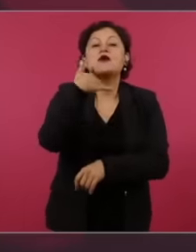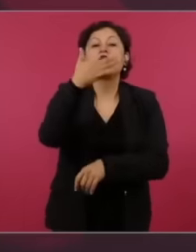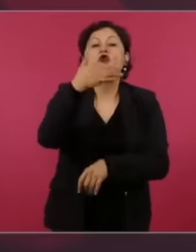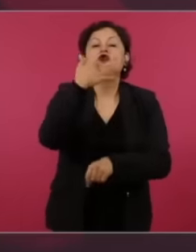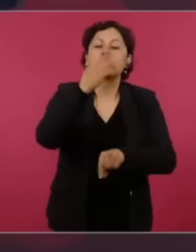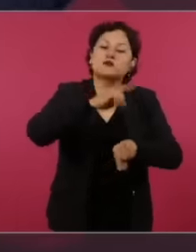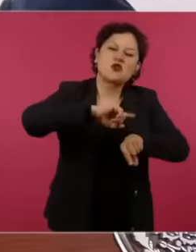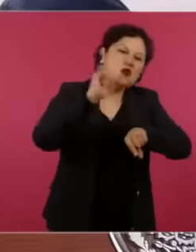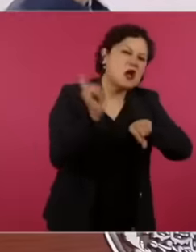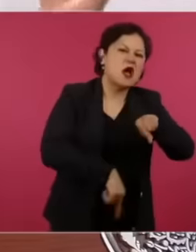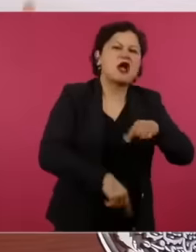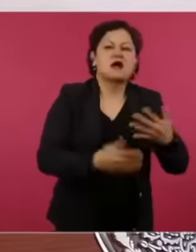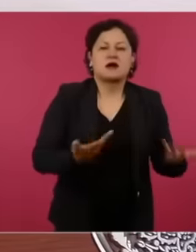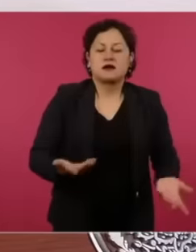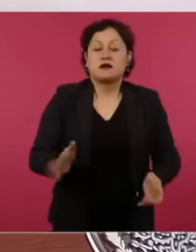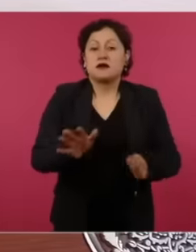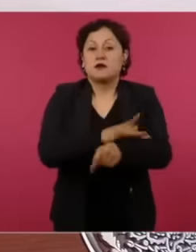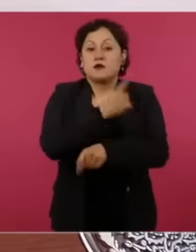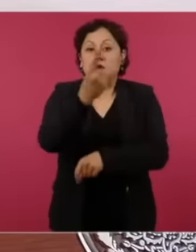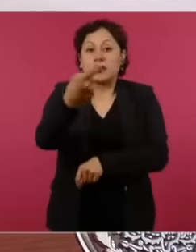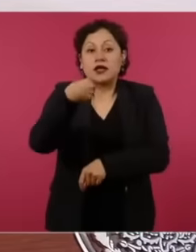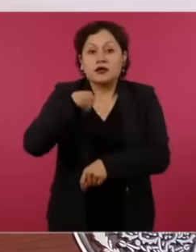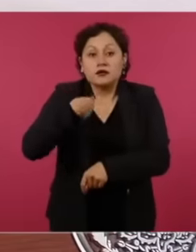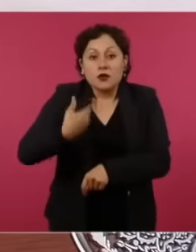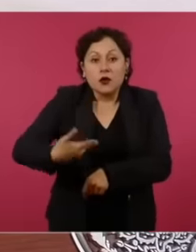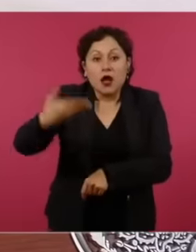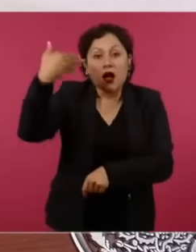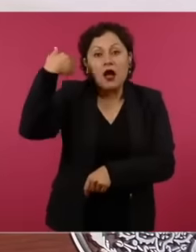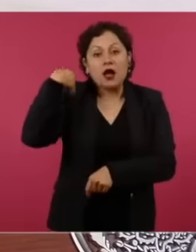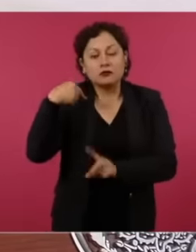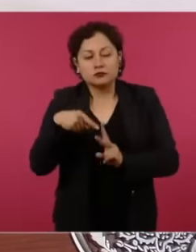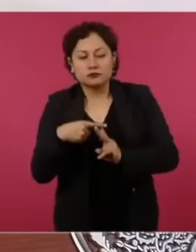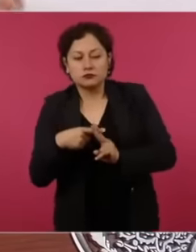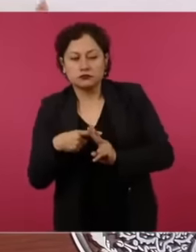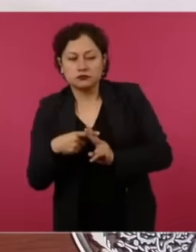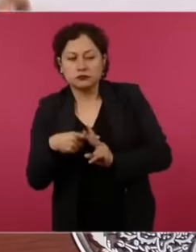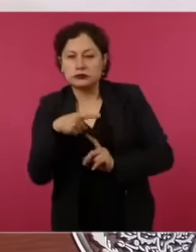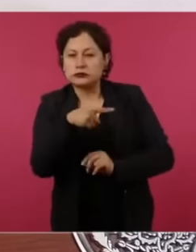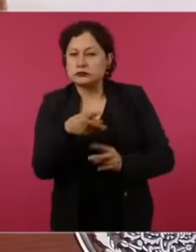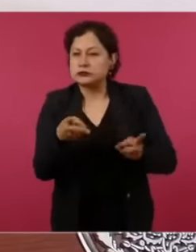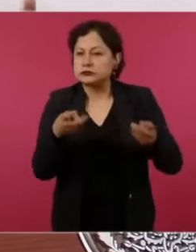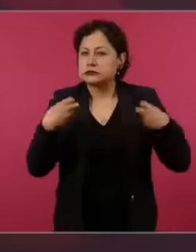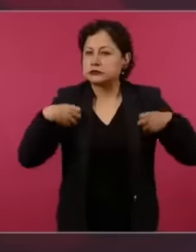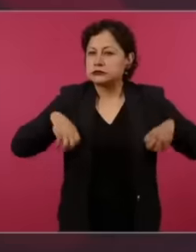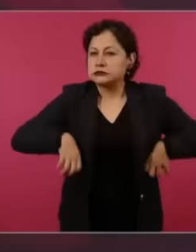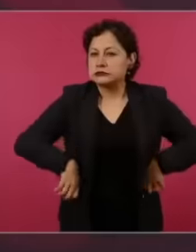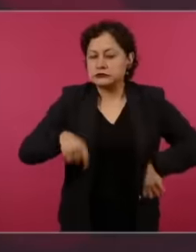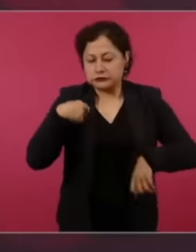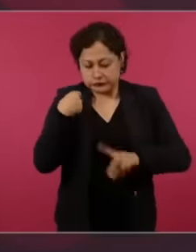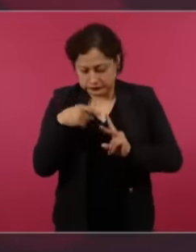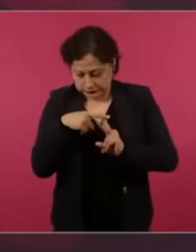more than I imagined when I arrived and I always talked about the main